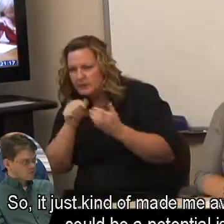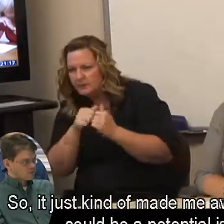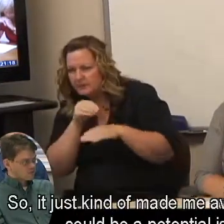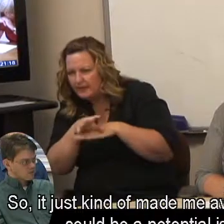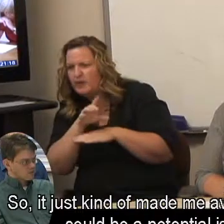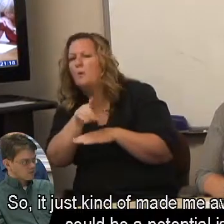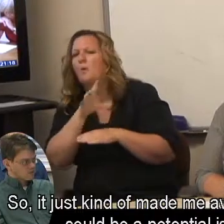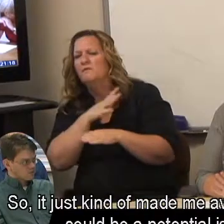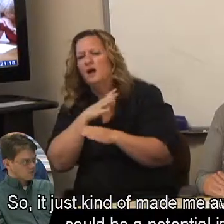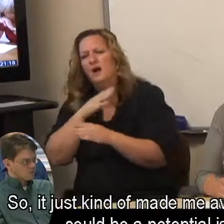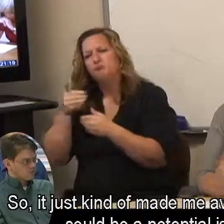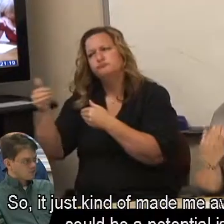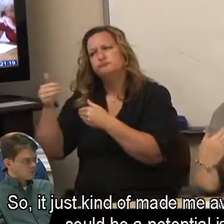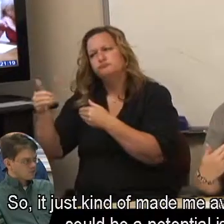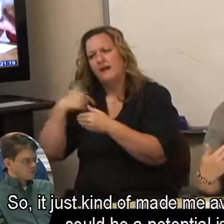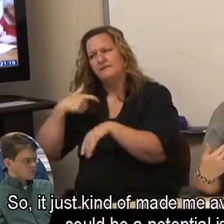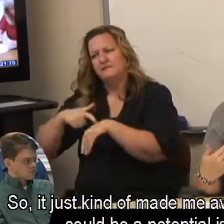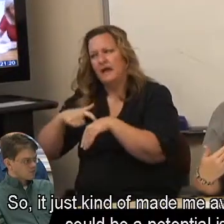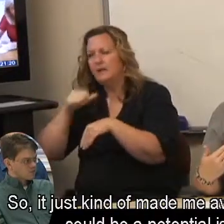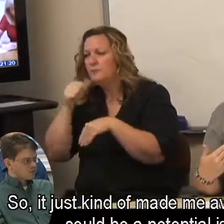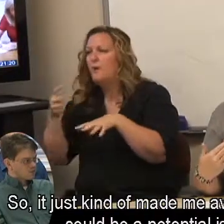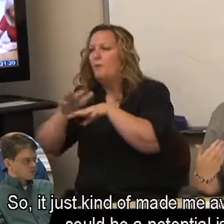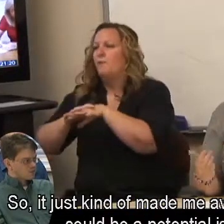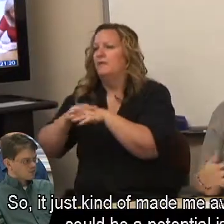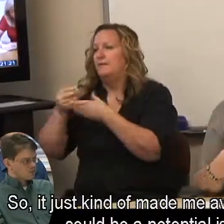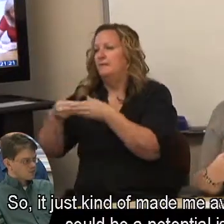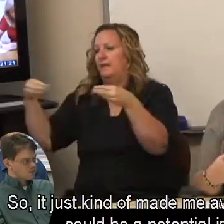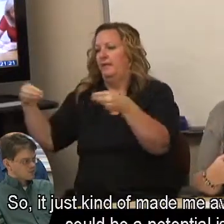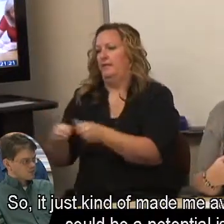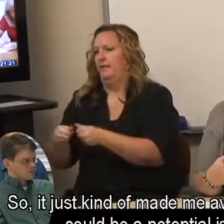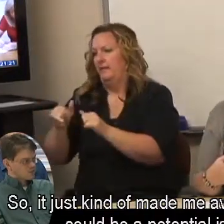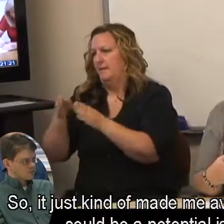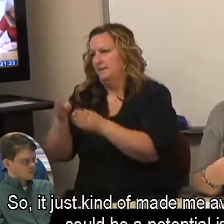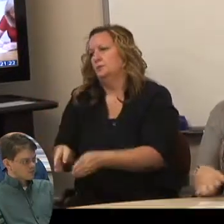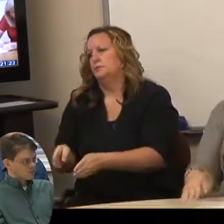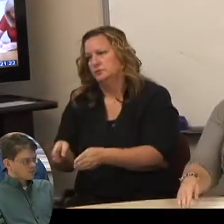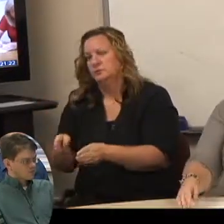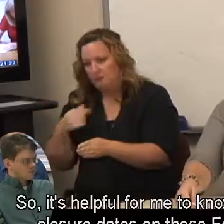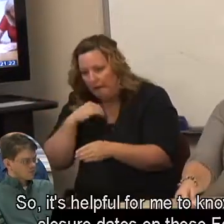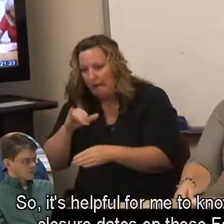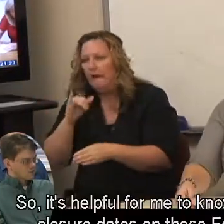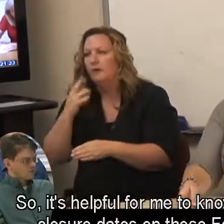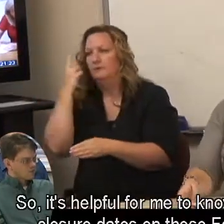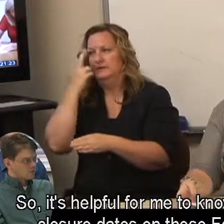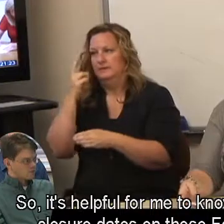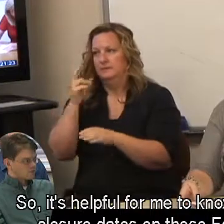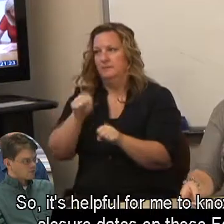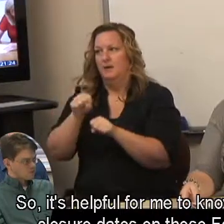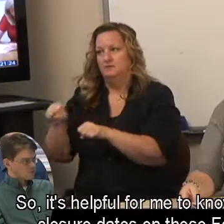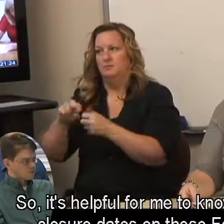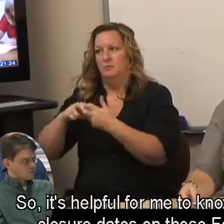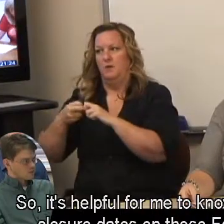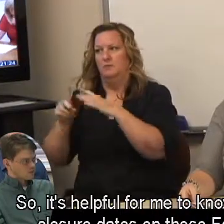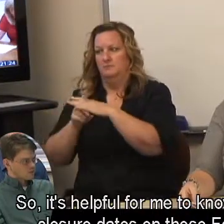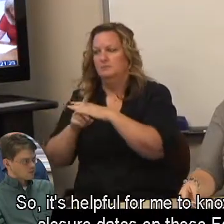So, it just kind of made me aware that that could be a potential issue. So, it's helpful for me to know the actual closure dates on those Form 58s.